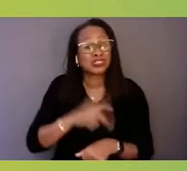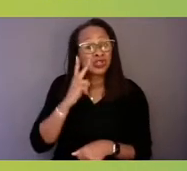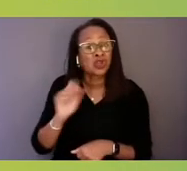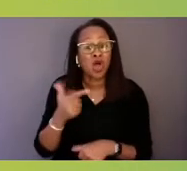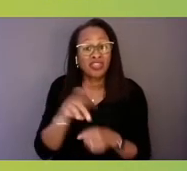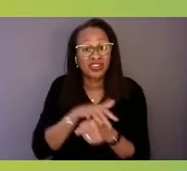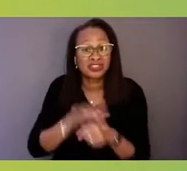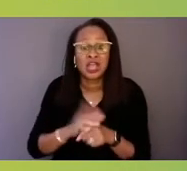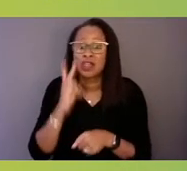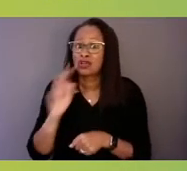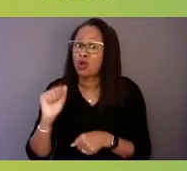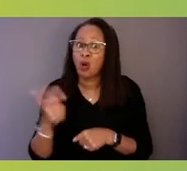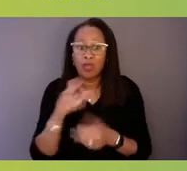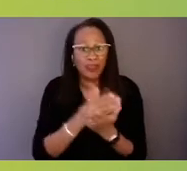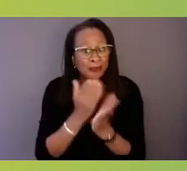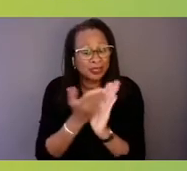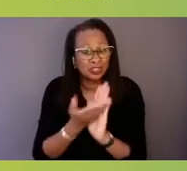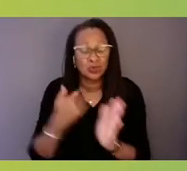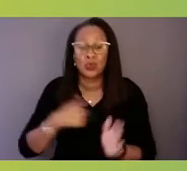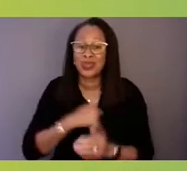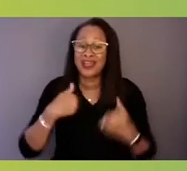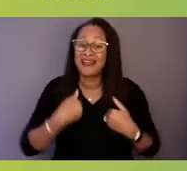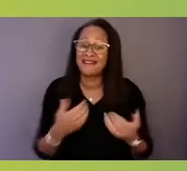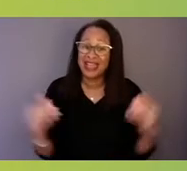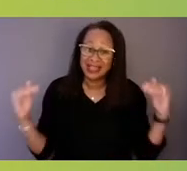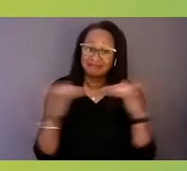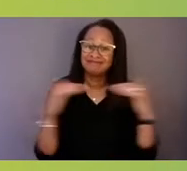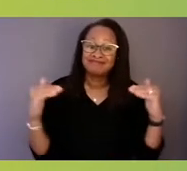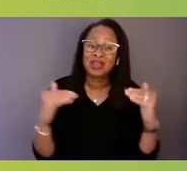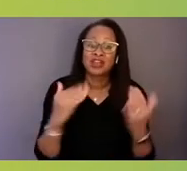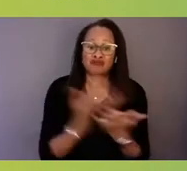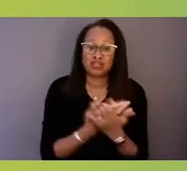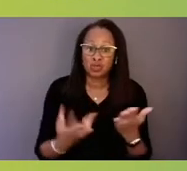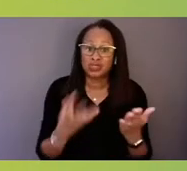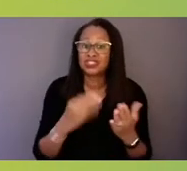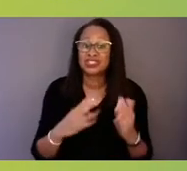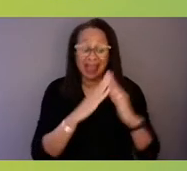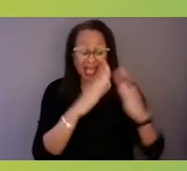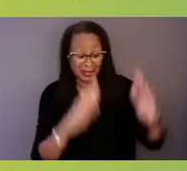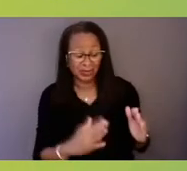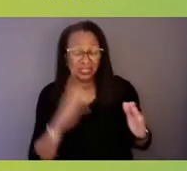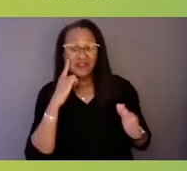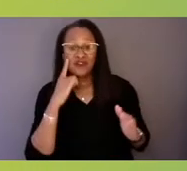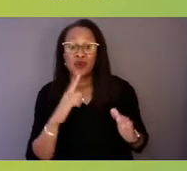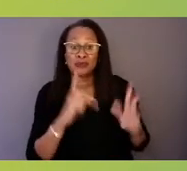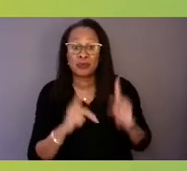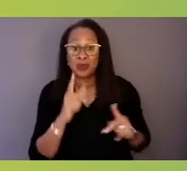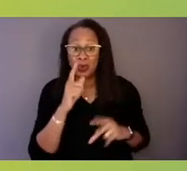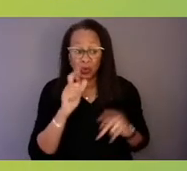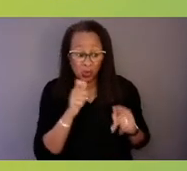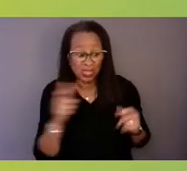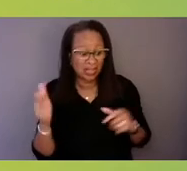so that we have adequate resources and housing so that people with mental illness can recover and stay